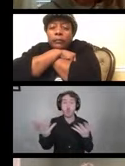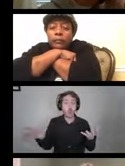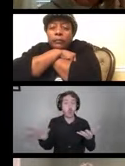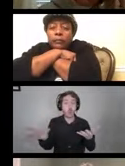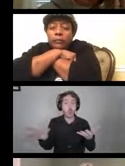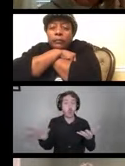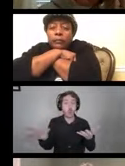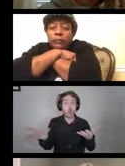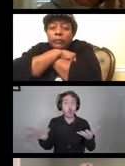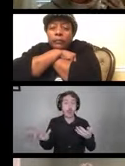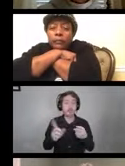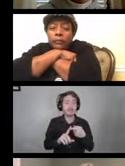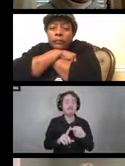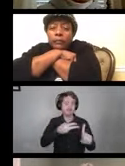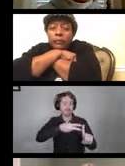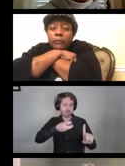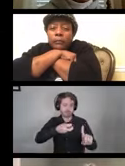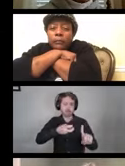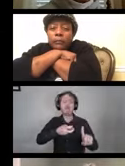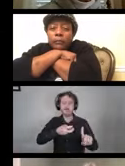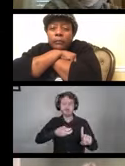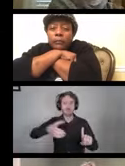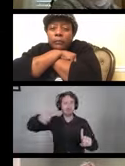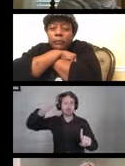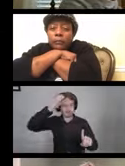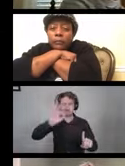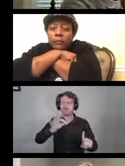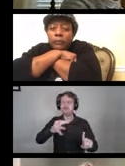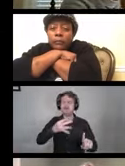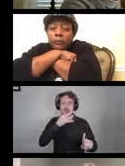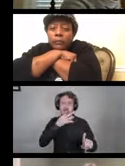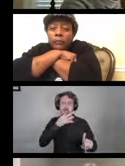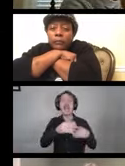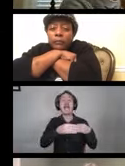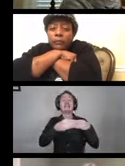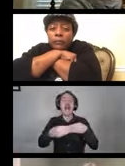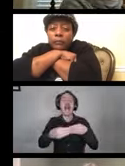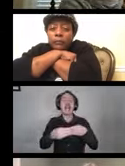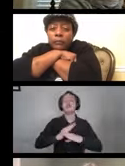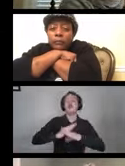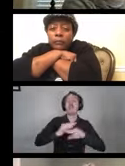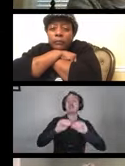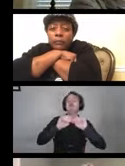a source of authoritative guidance for preventing the transmission of disease.